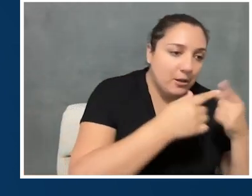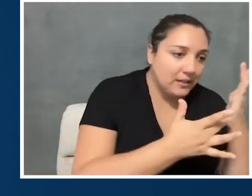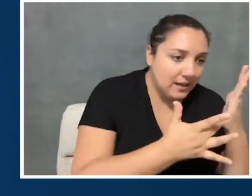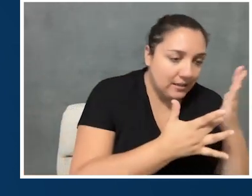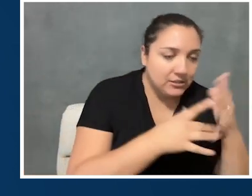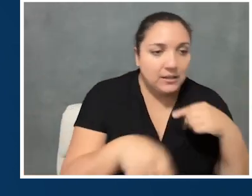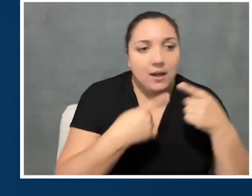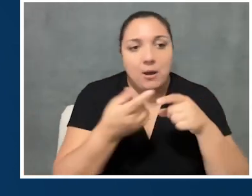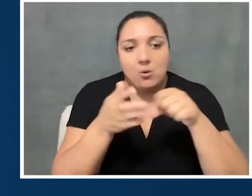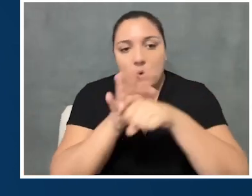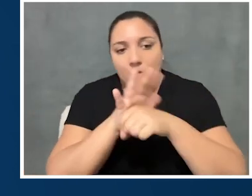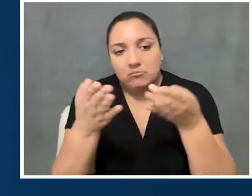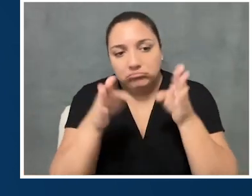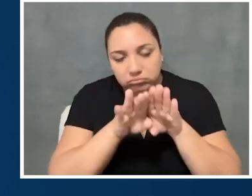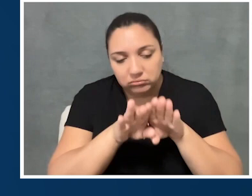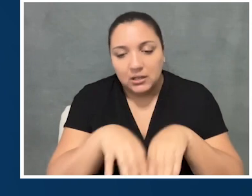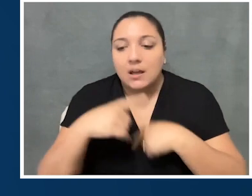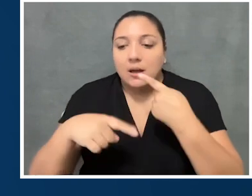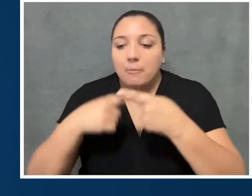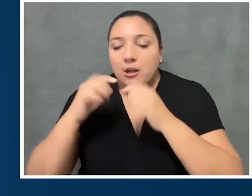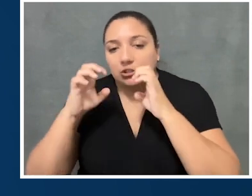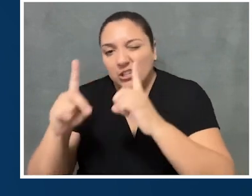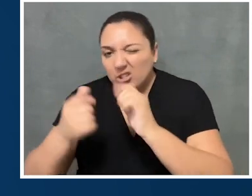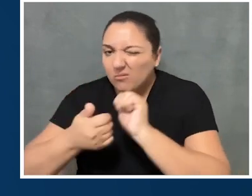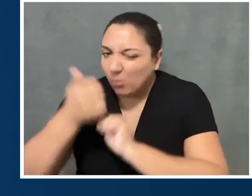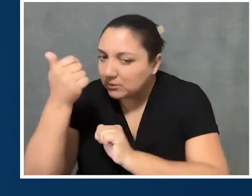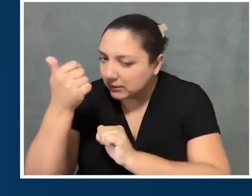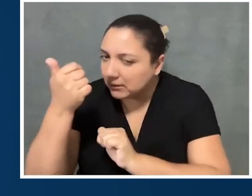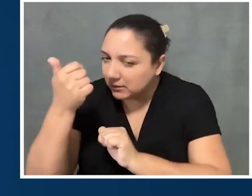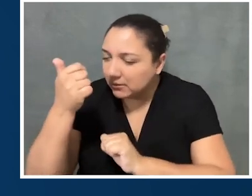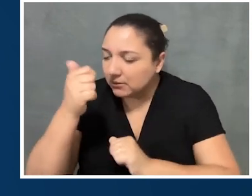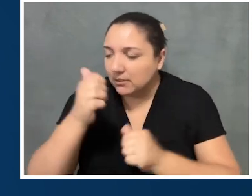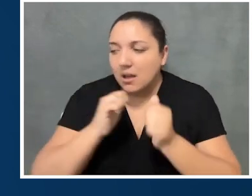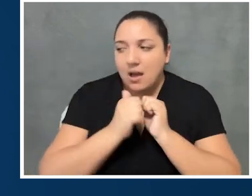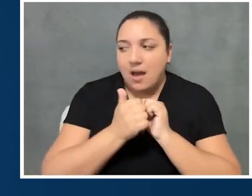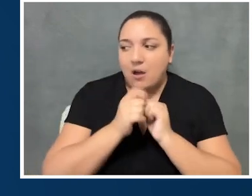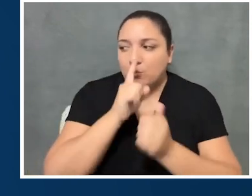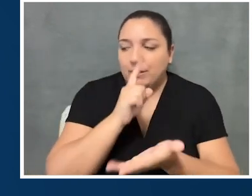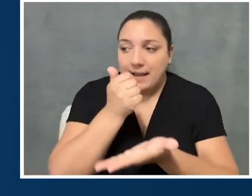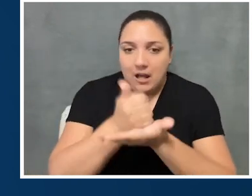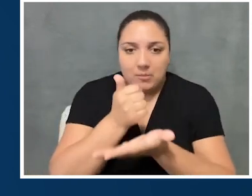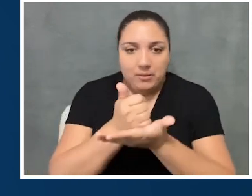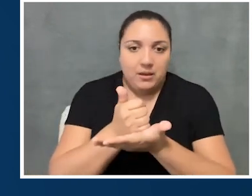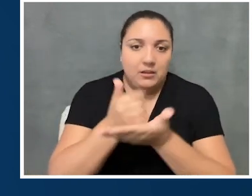we talked a little bit about the shutdown, and we talked about education mostly, right? And how really helping